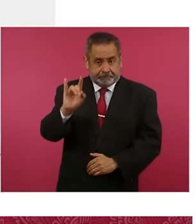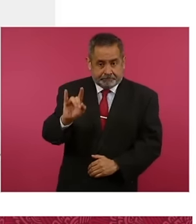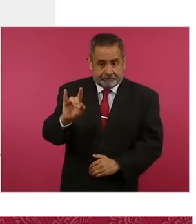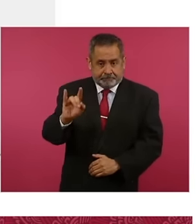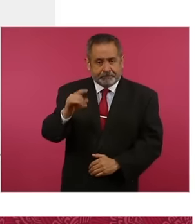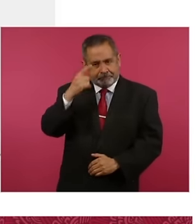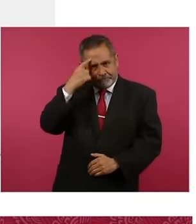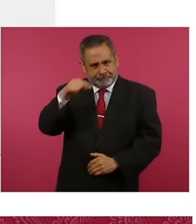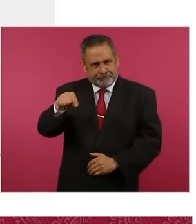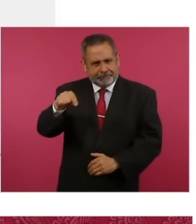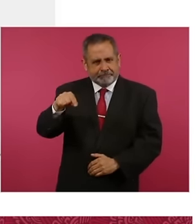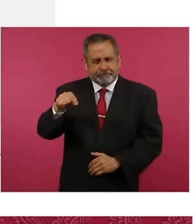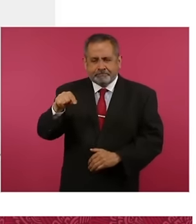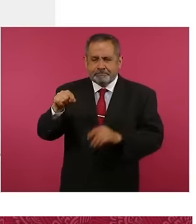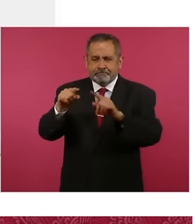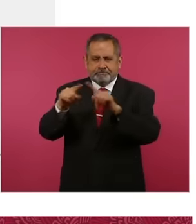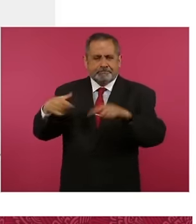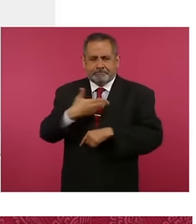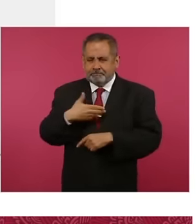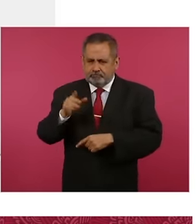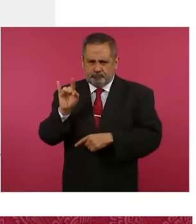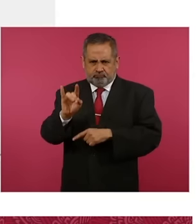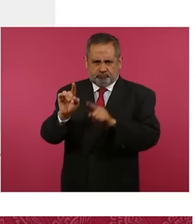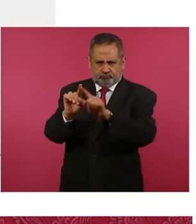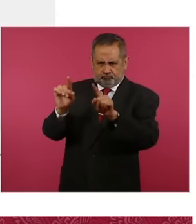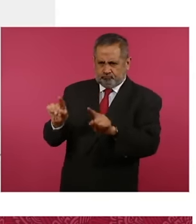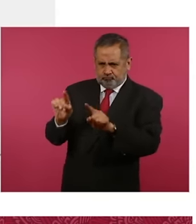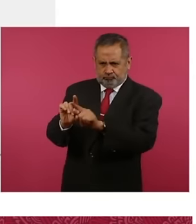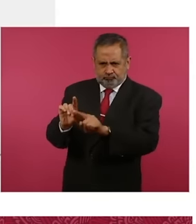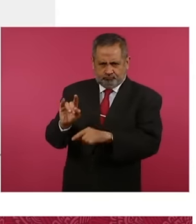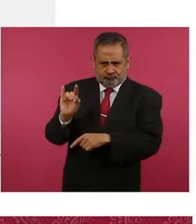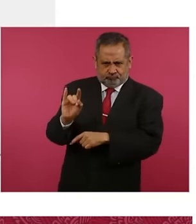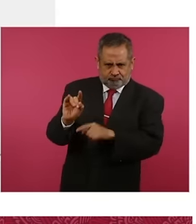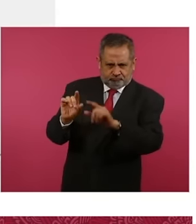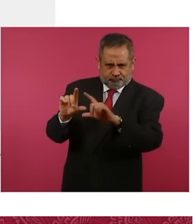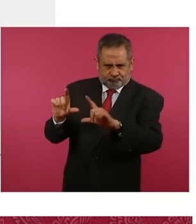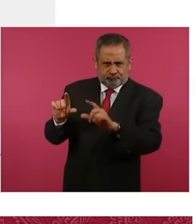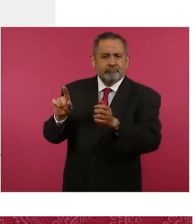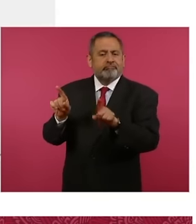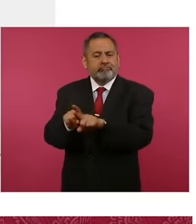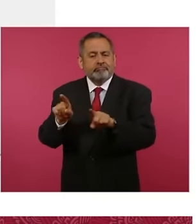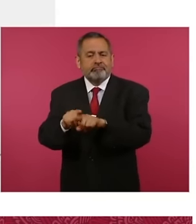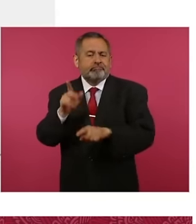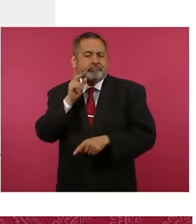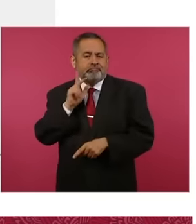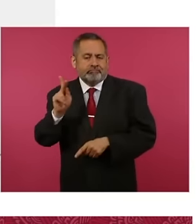online they work like this they work we are going to explain how the scams work